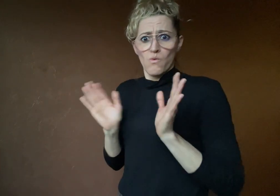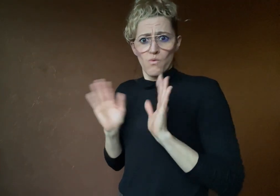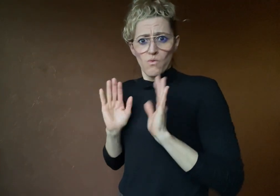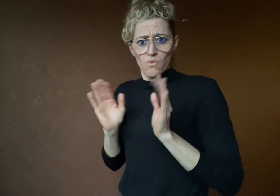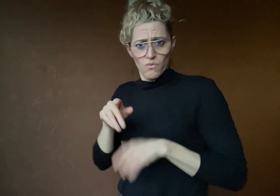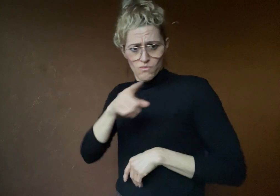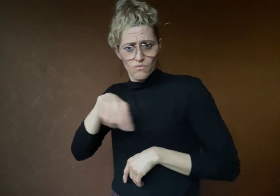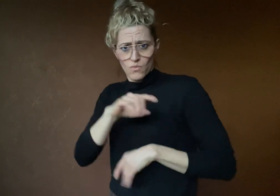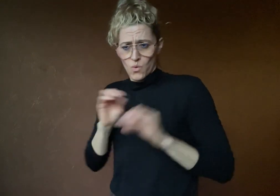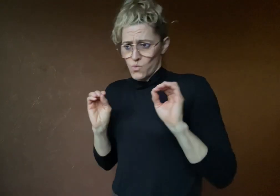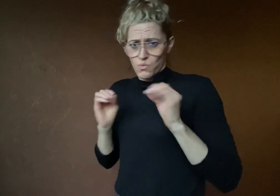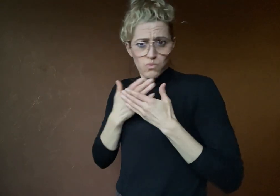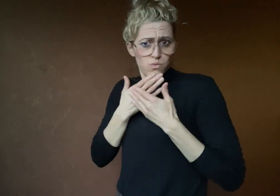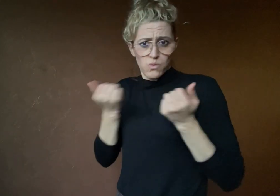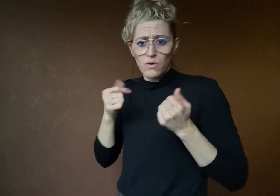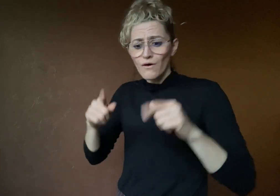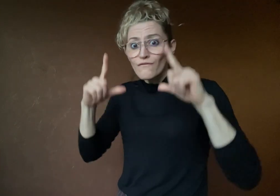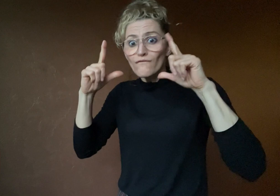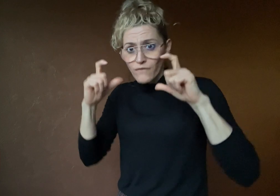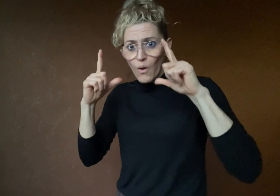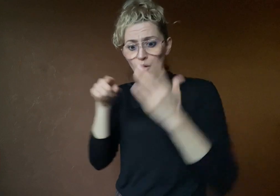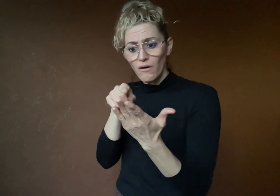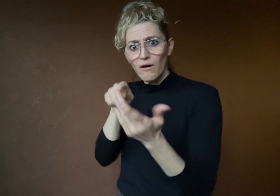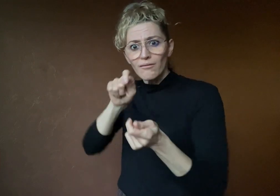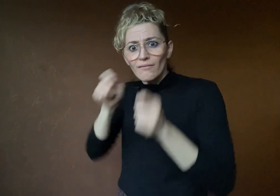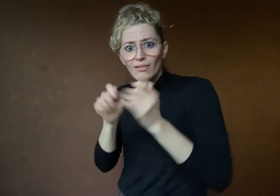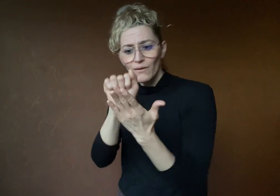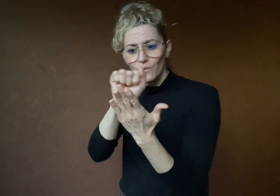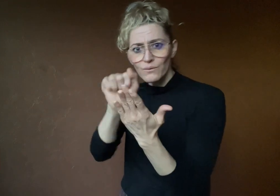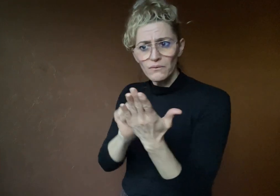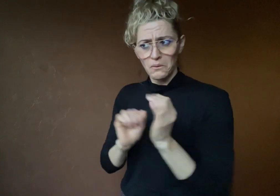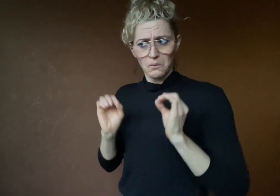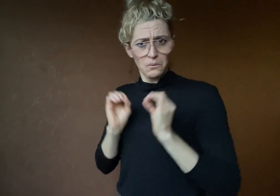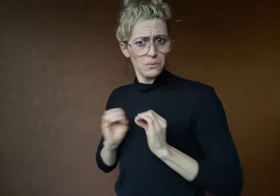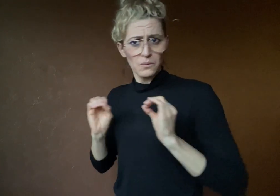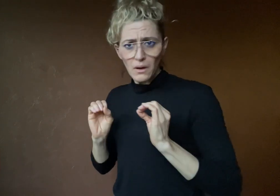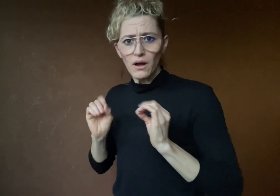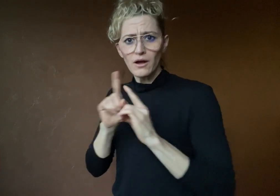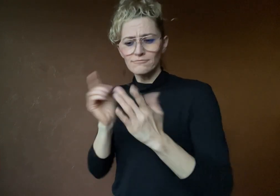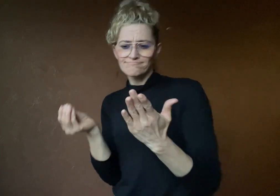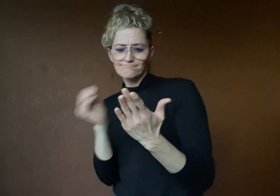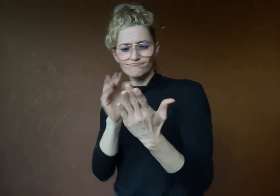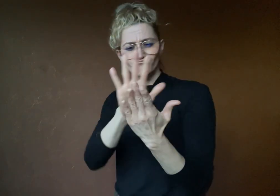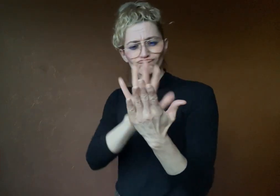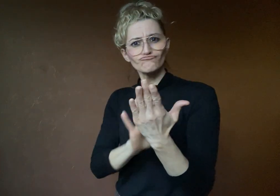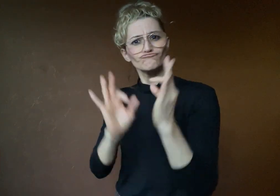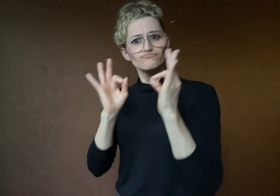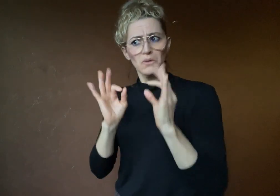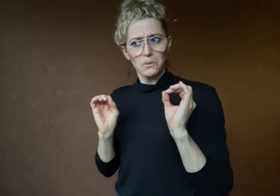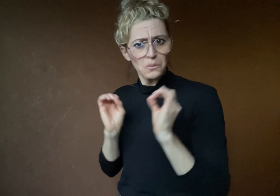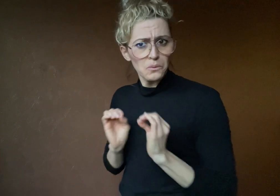did not change the photo, and no filters or editing programs